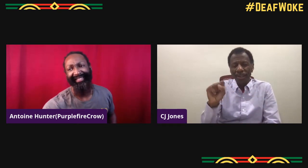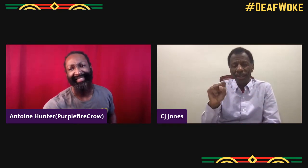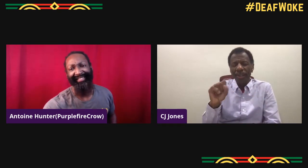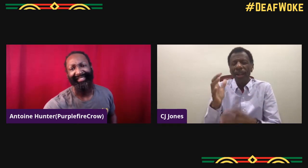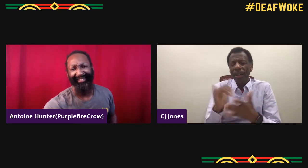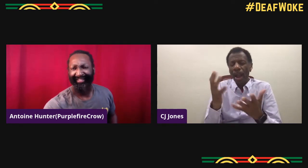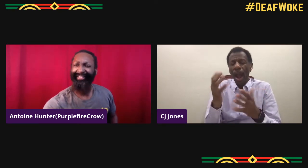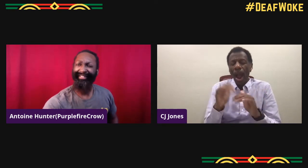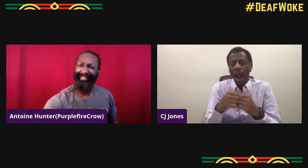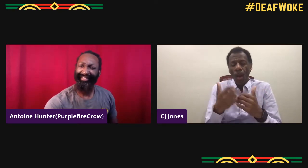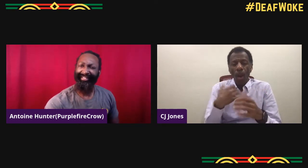Actually, I had